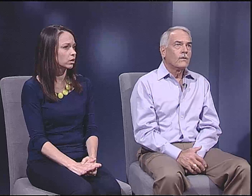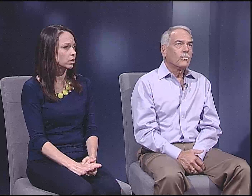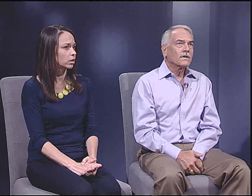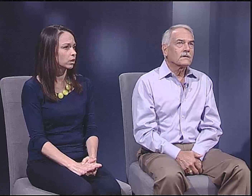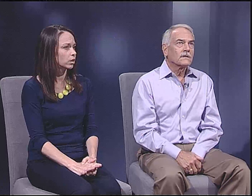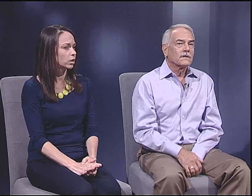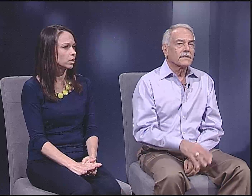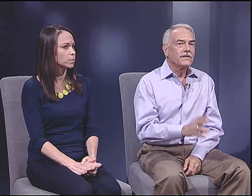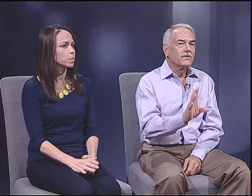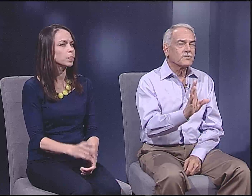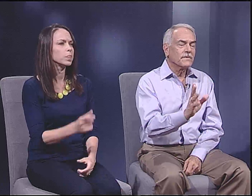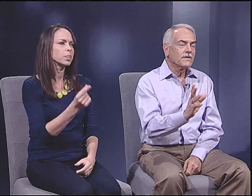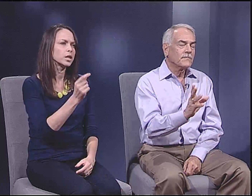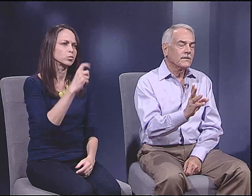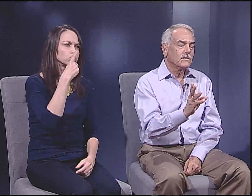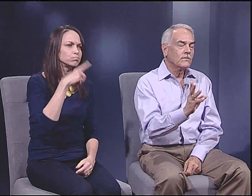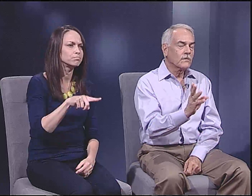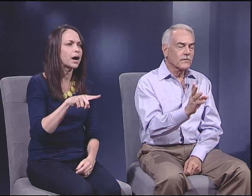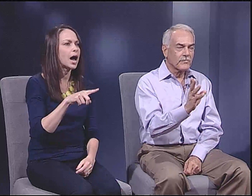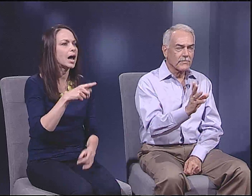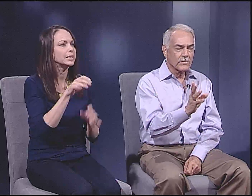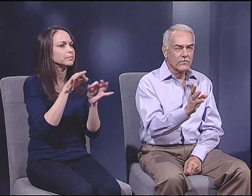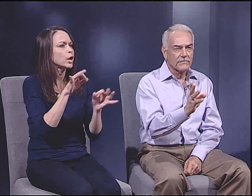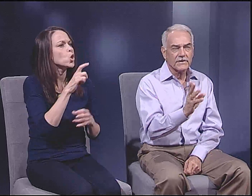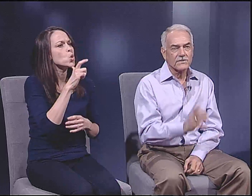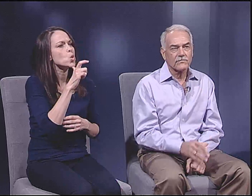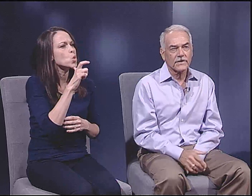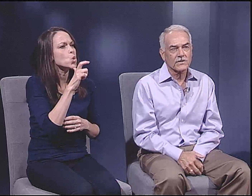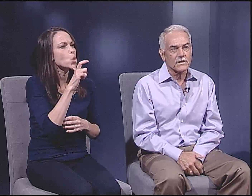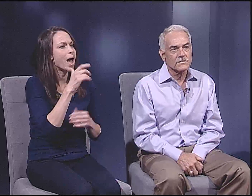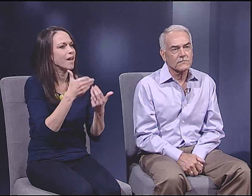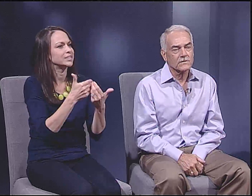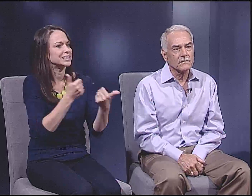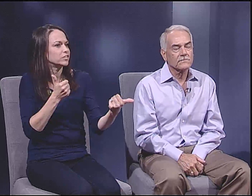What-- can you explain to me who are the people who have disenfranchised themselves?